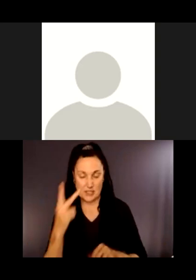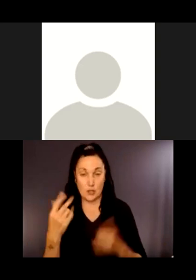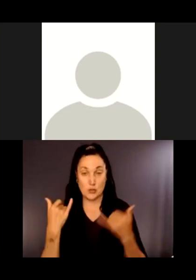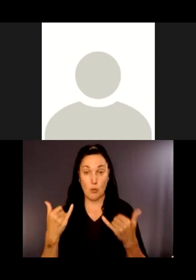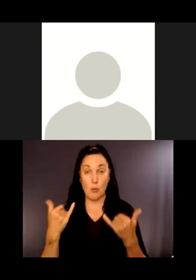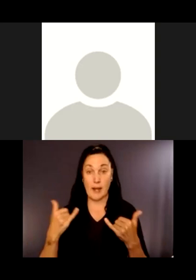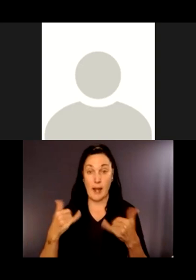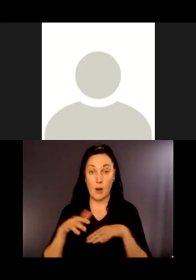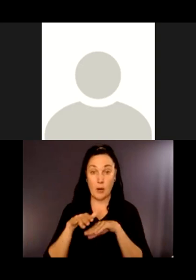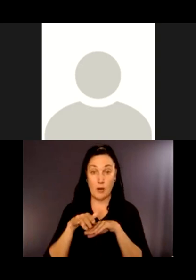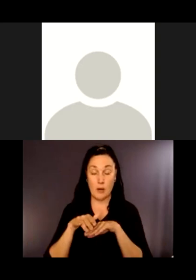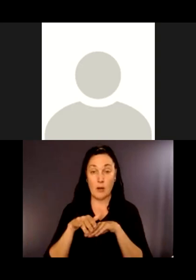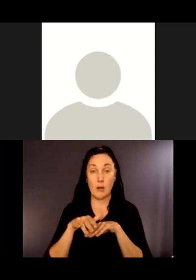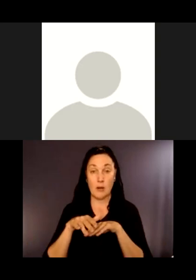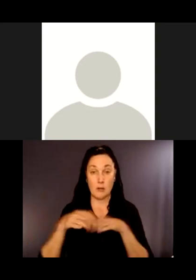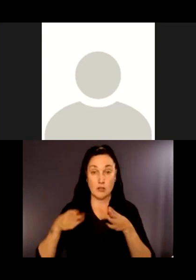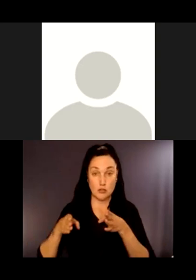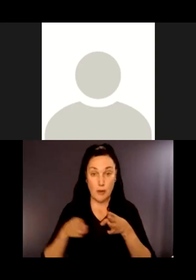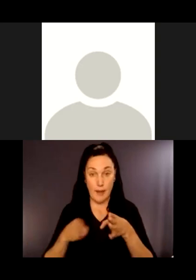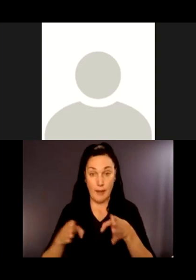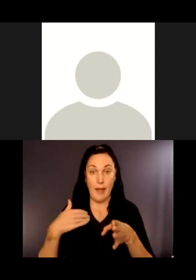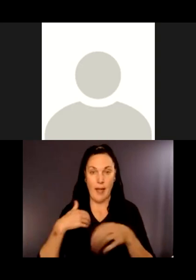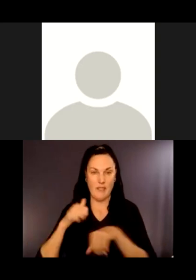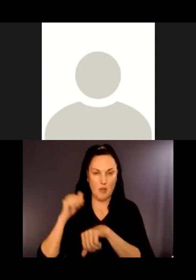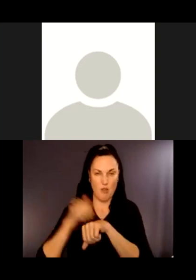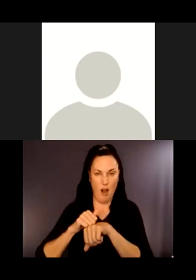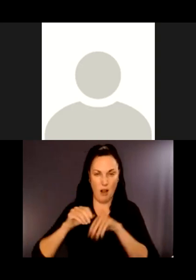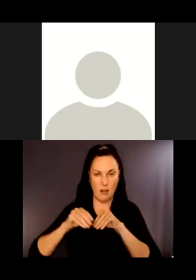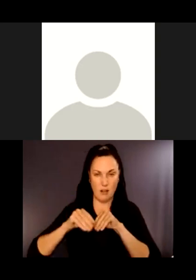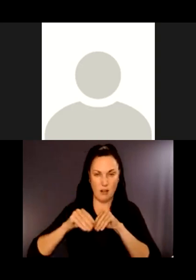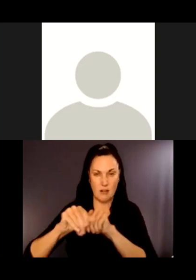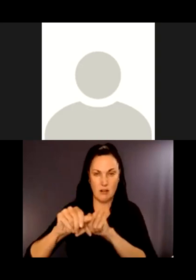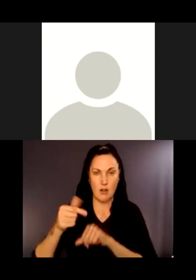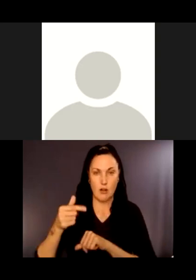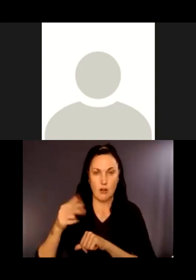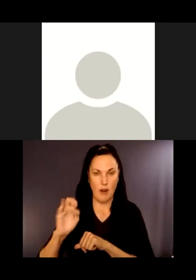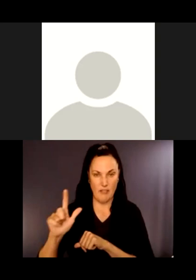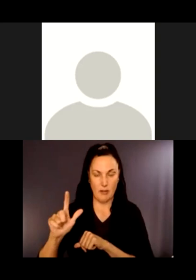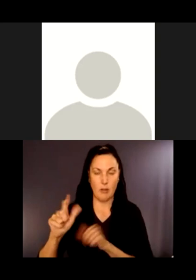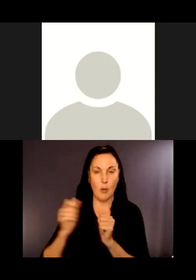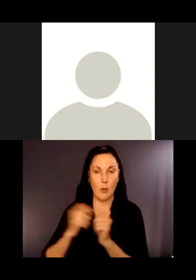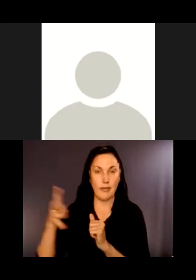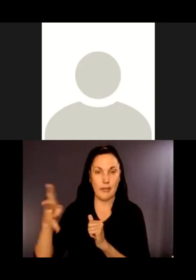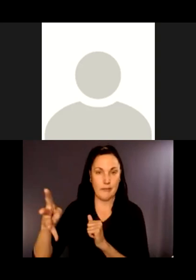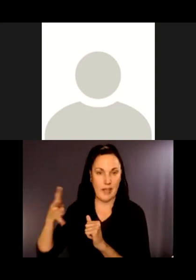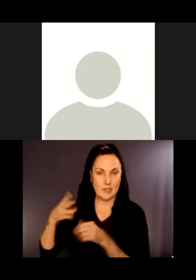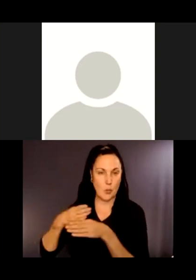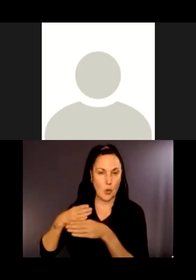Then it turns to dirt. It will go around the corner. That will end up being flatter.